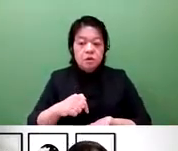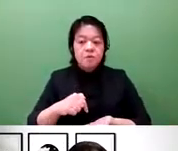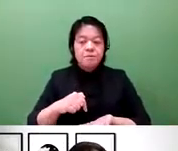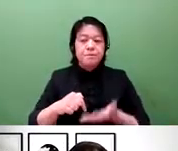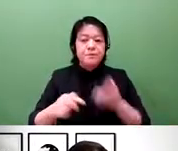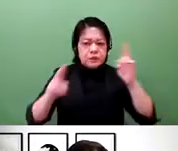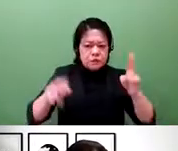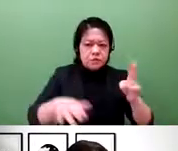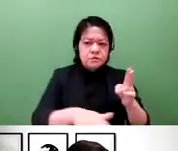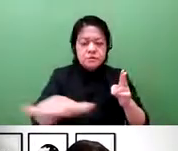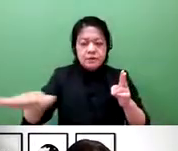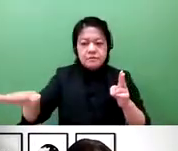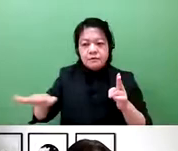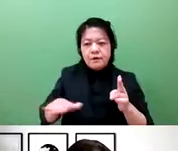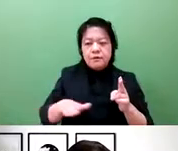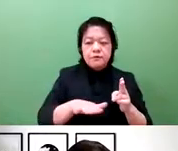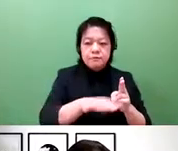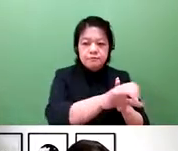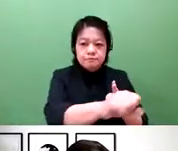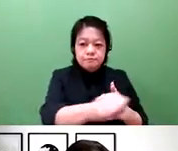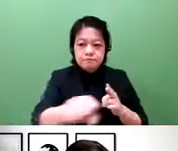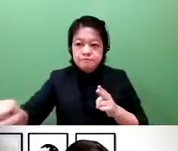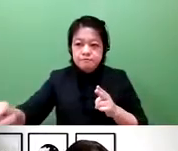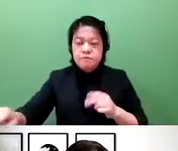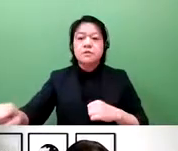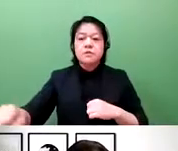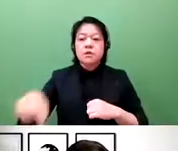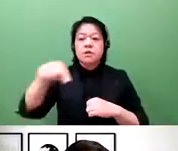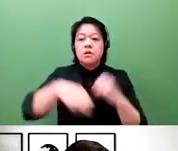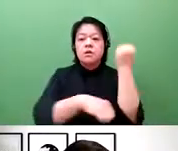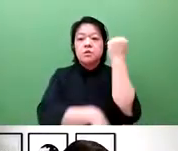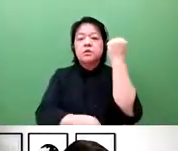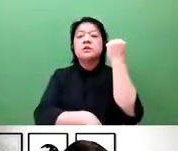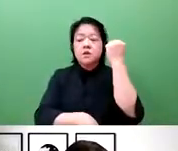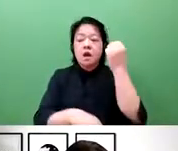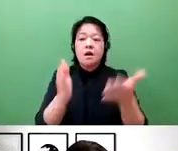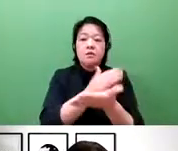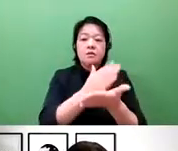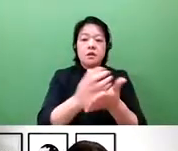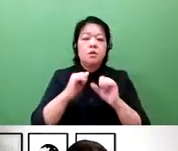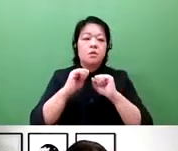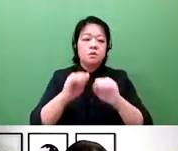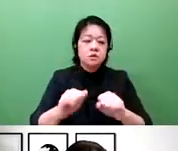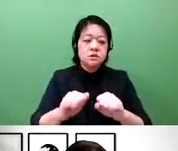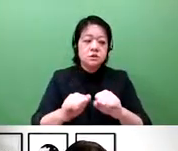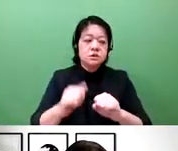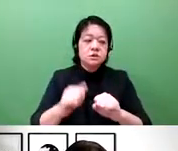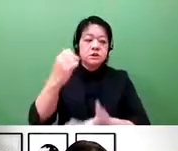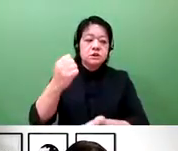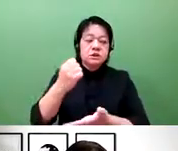And thereafter, there has been an assessment on the investment business risk.